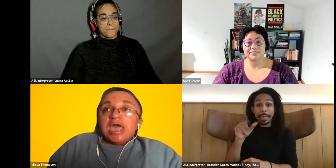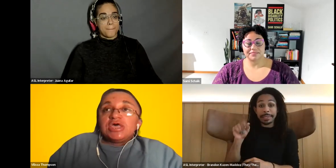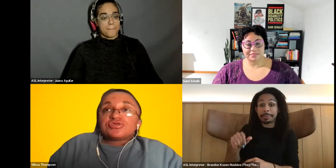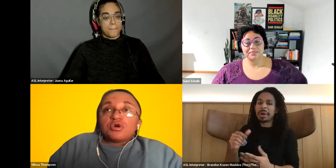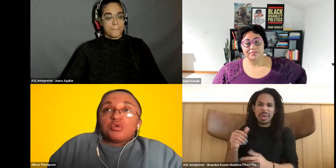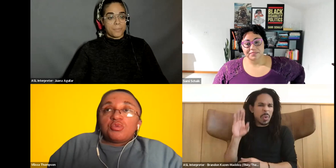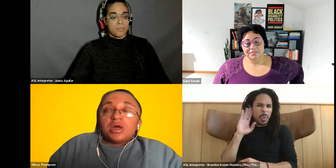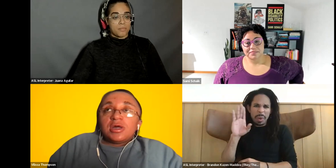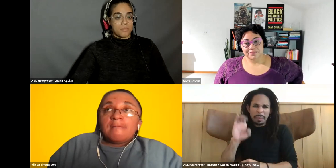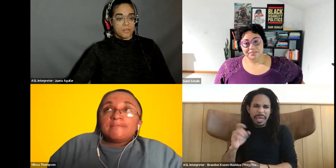Vilissa Thompson: And so